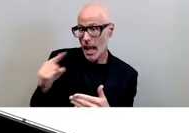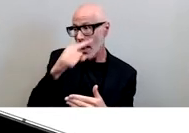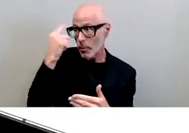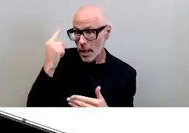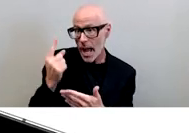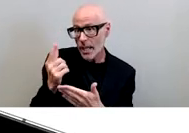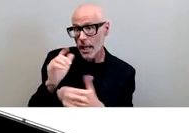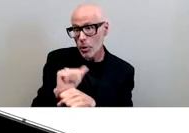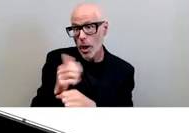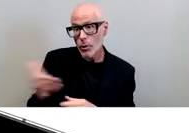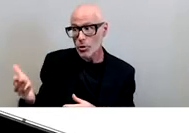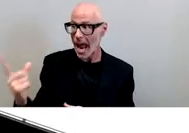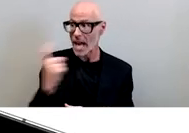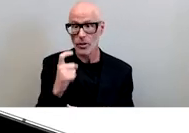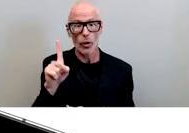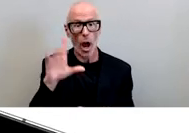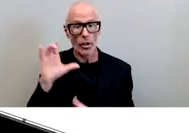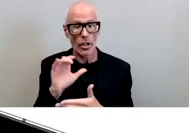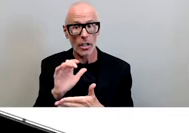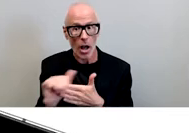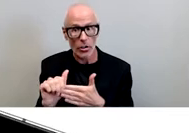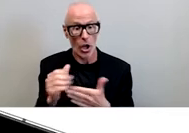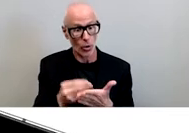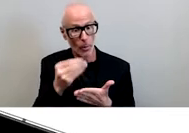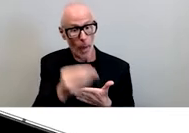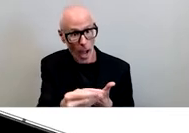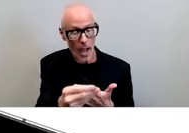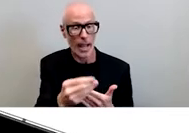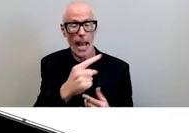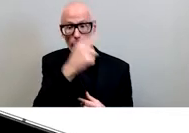asked her for a hundred dollars to buy food for the black history month program and meg was like